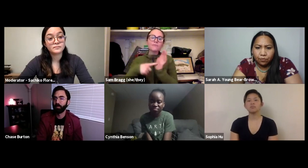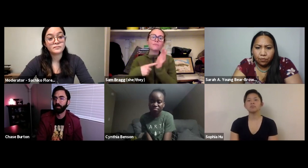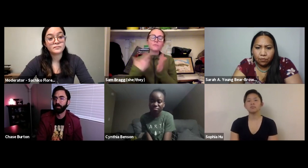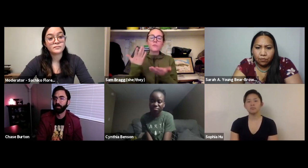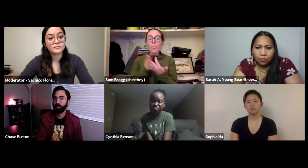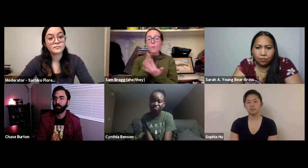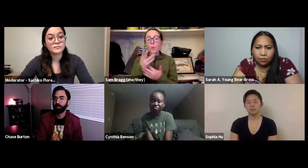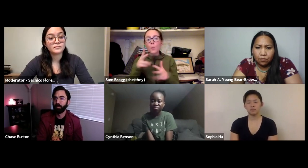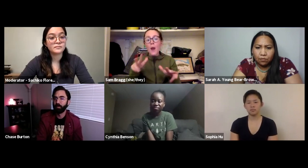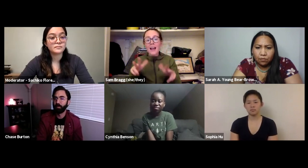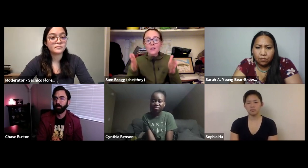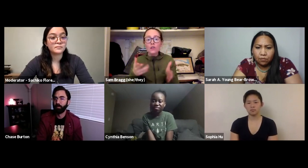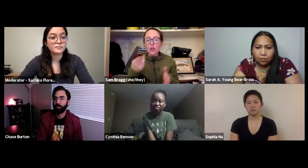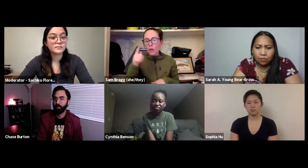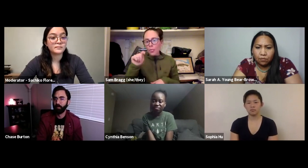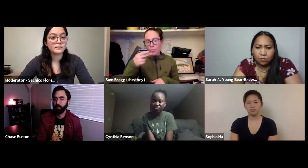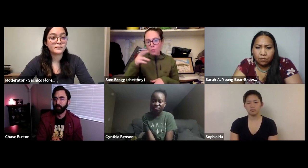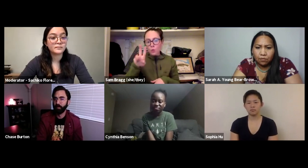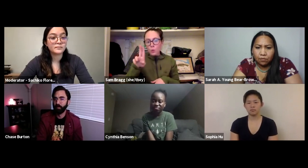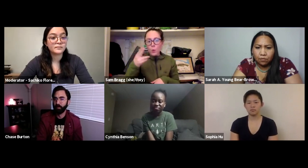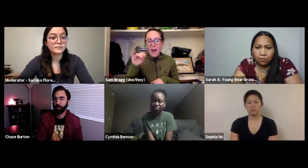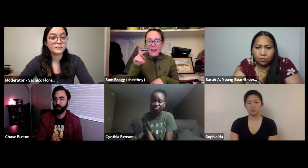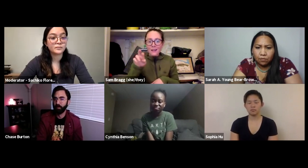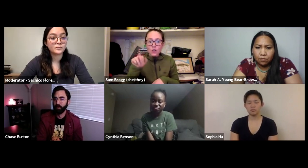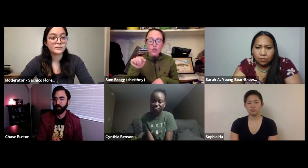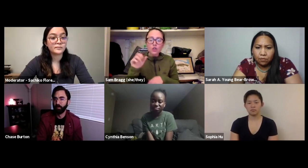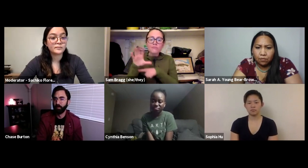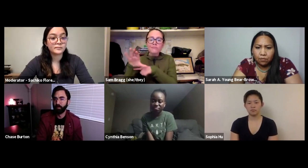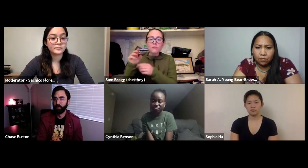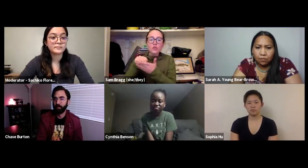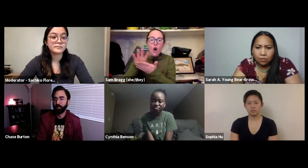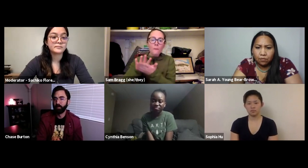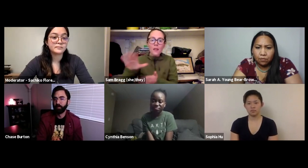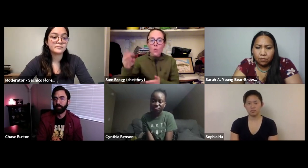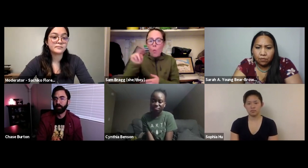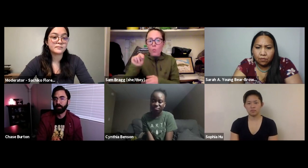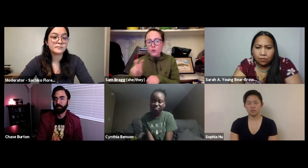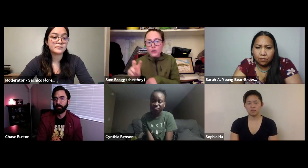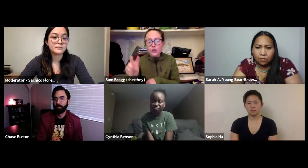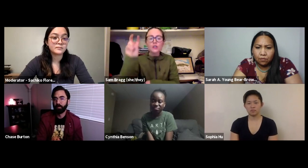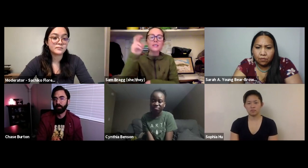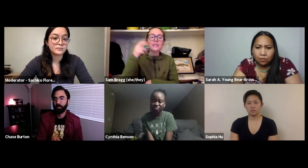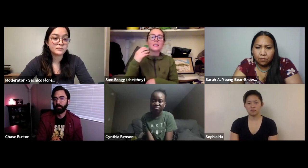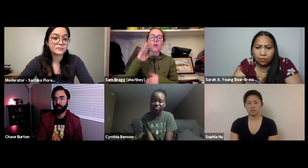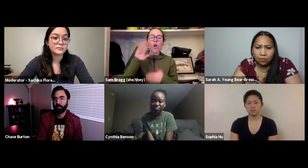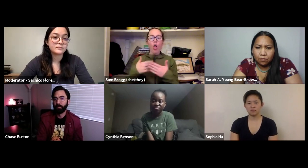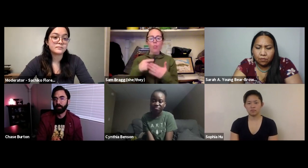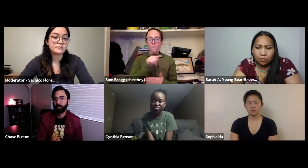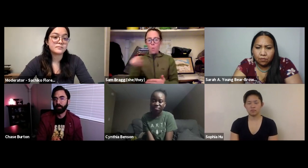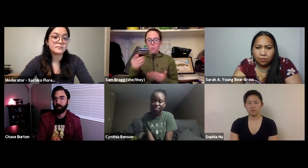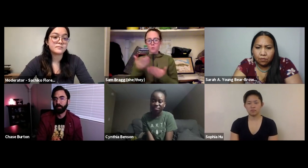Youtube, there are different channels on Youtube that shows films on thru-hikers documenting their